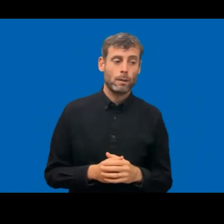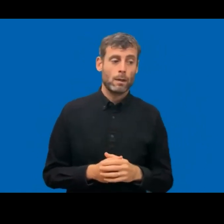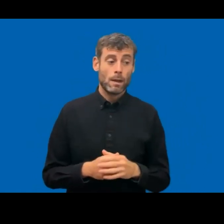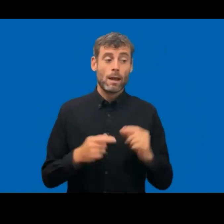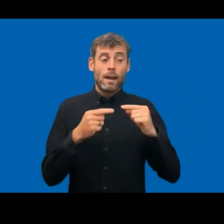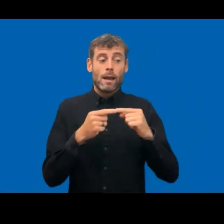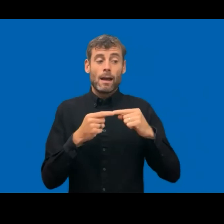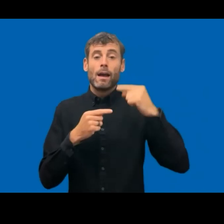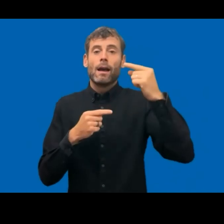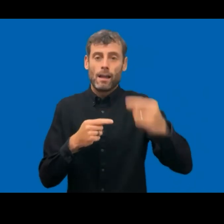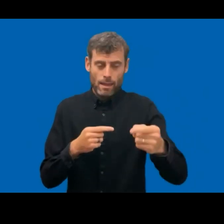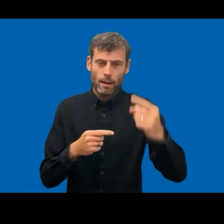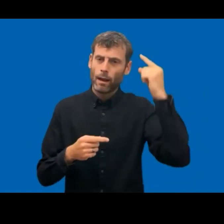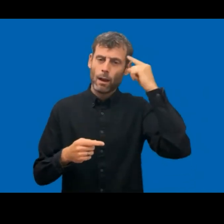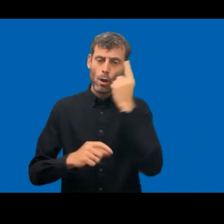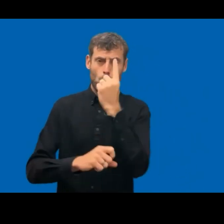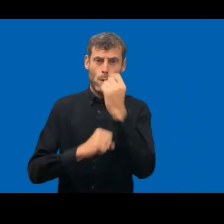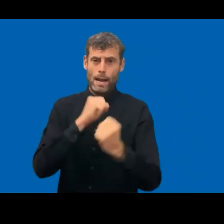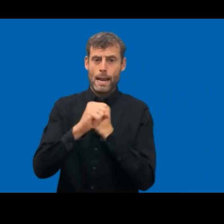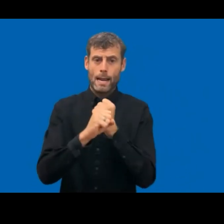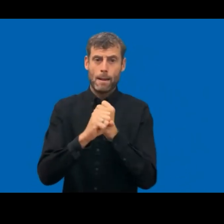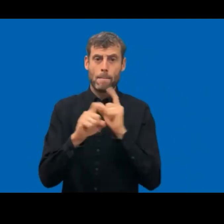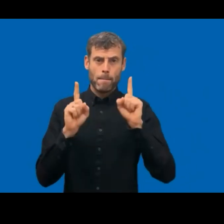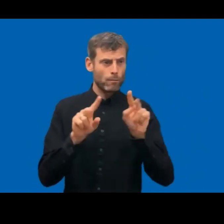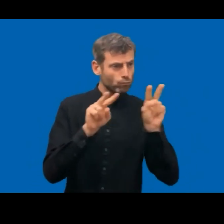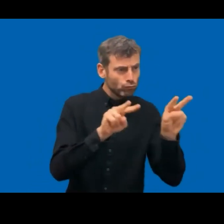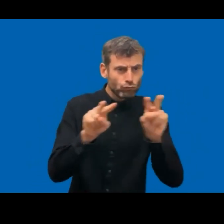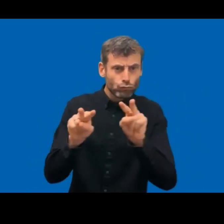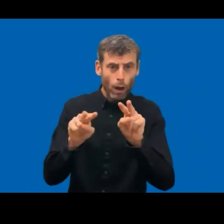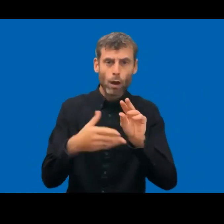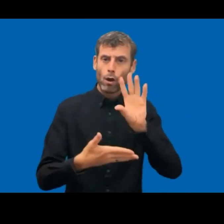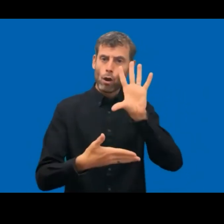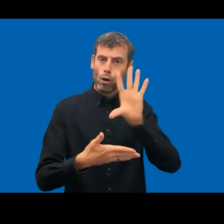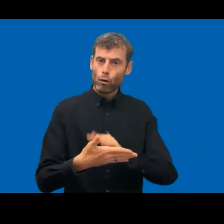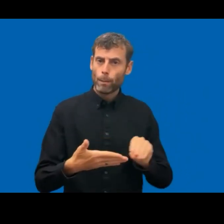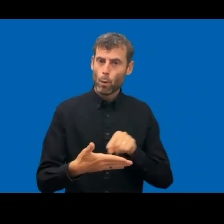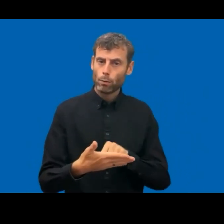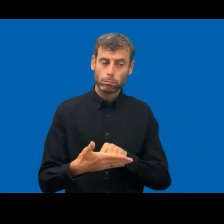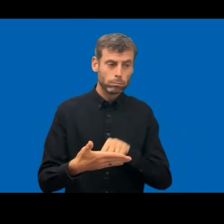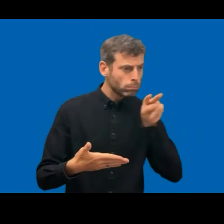for our monitoring, which we have to start next year.